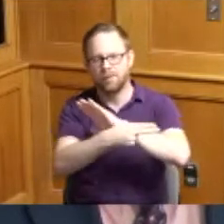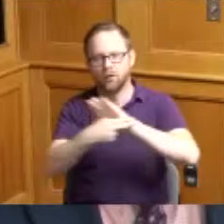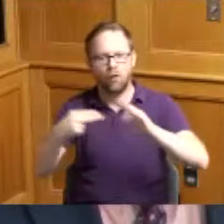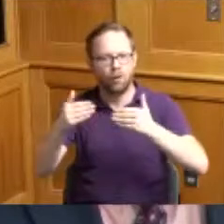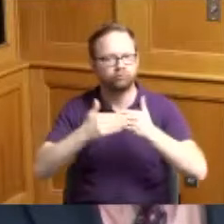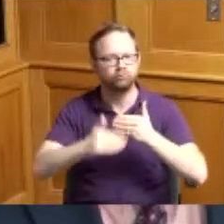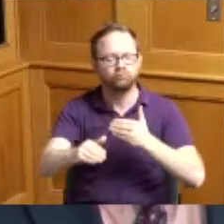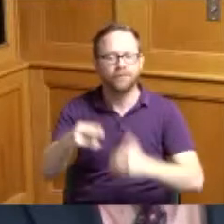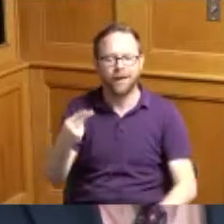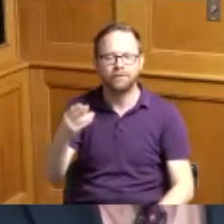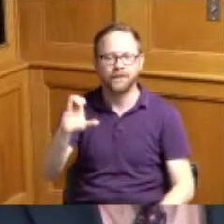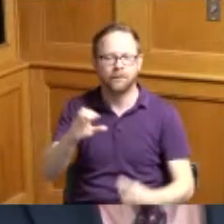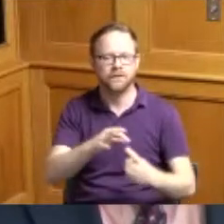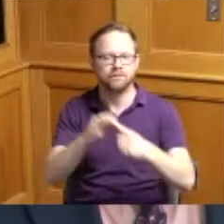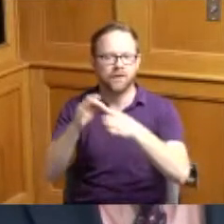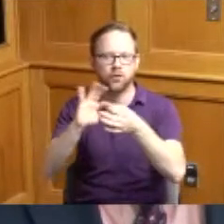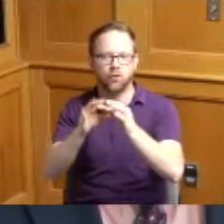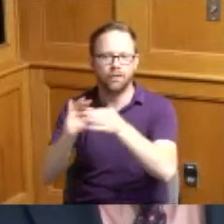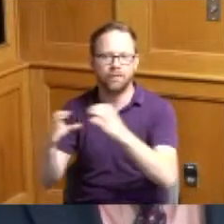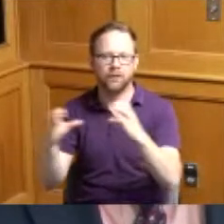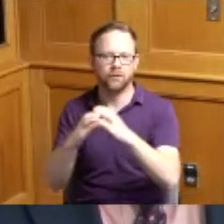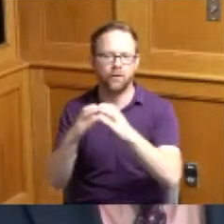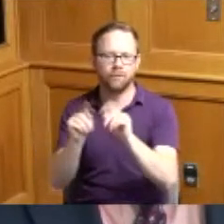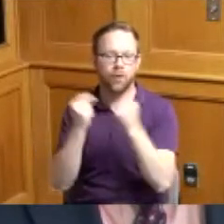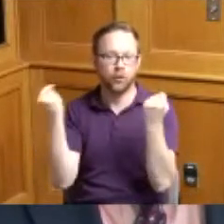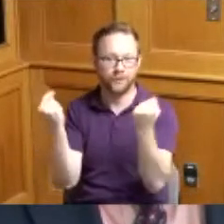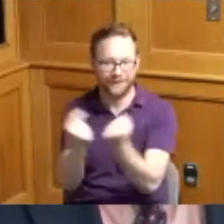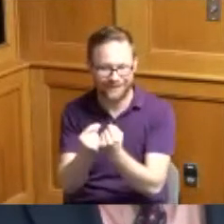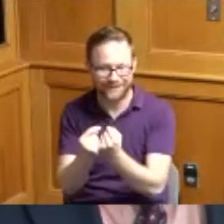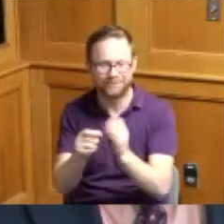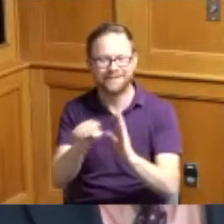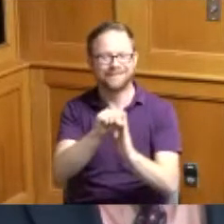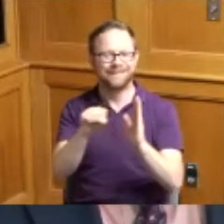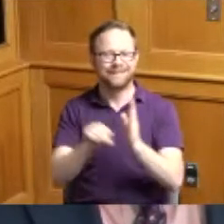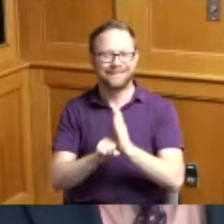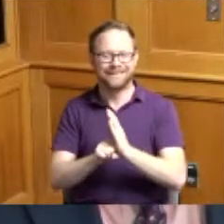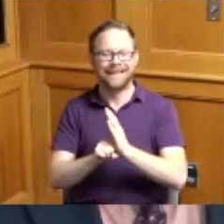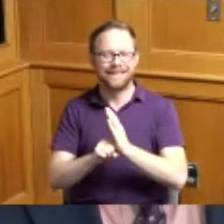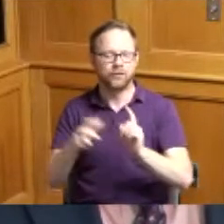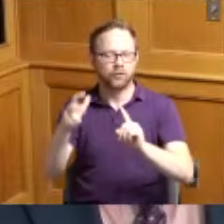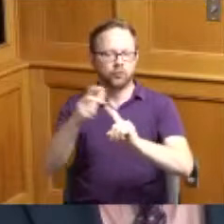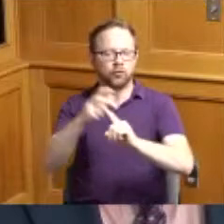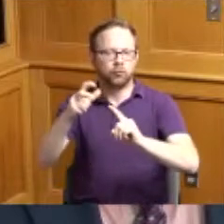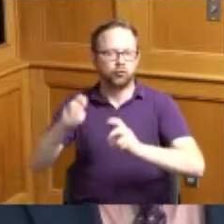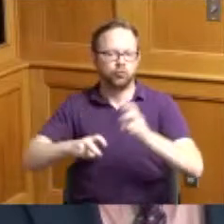County Special Olympics softball team state championship day in all of Hamilton County